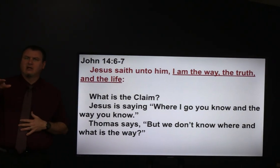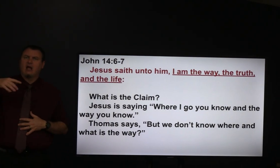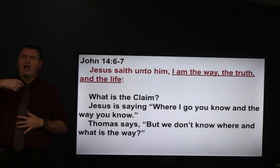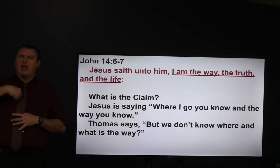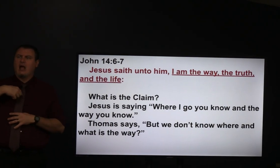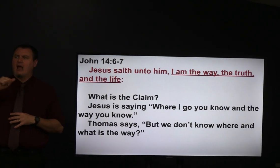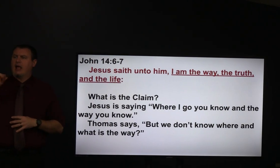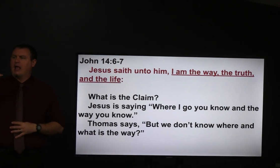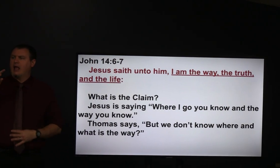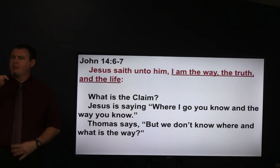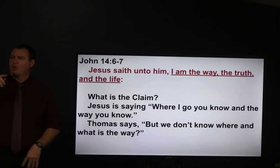Jesus says